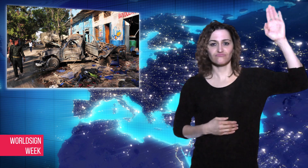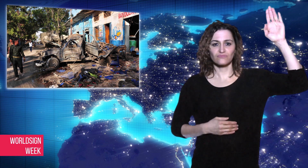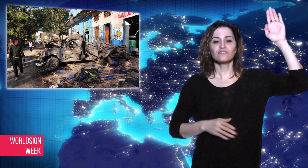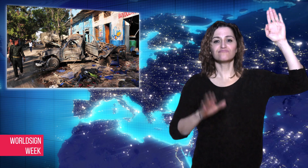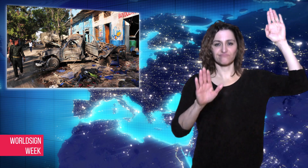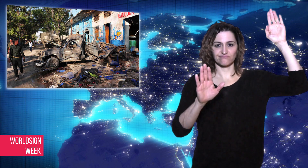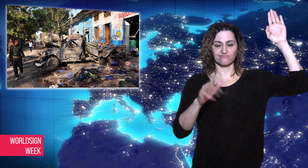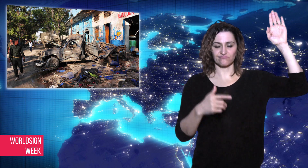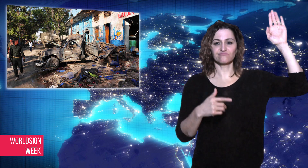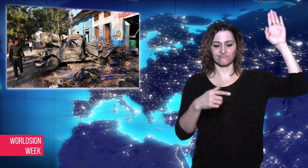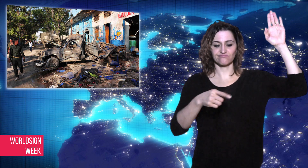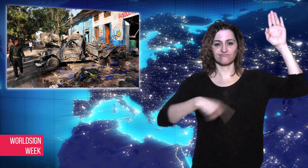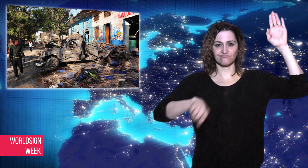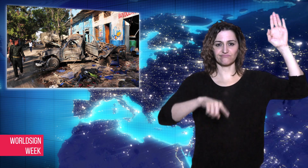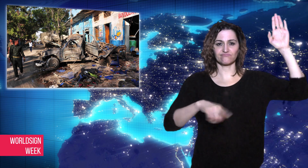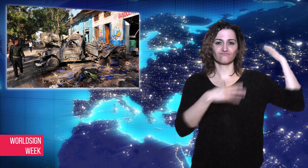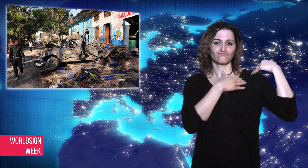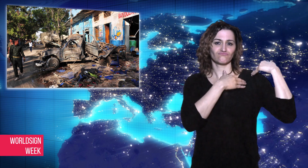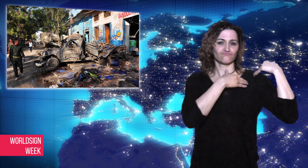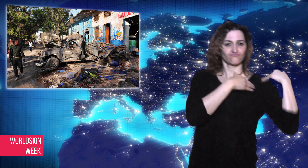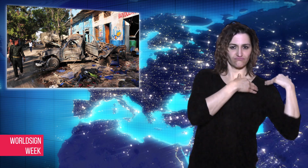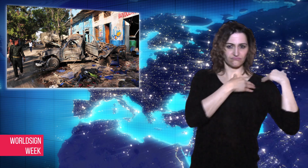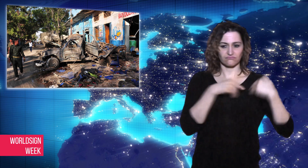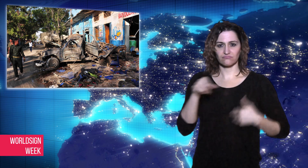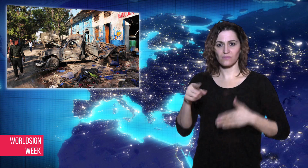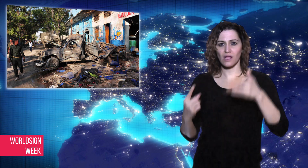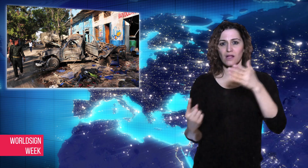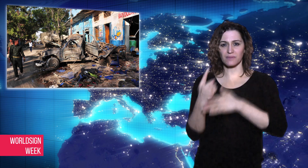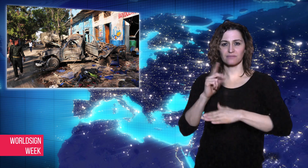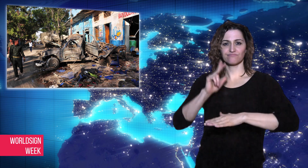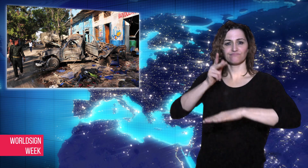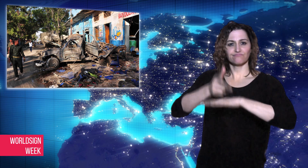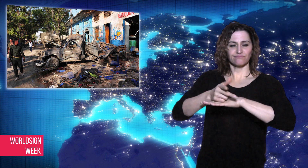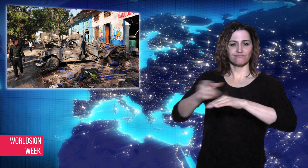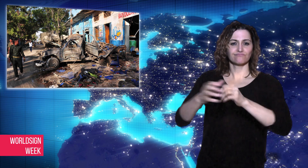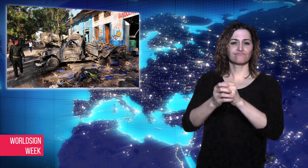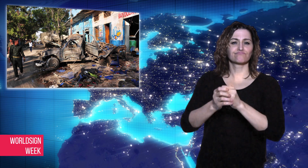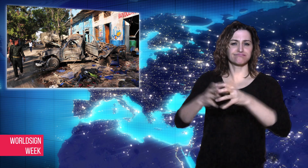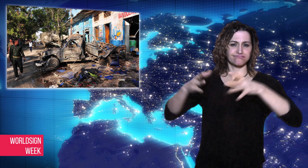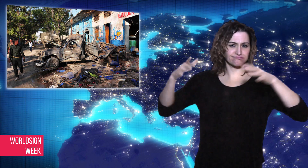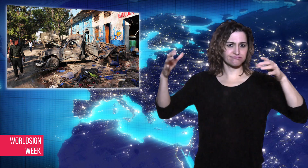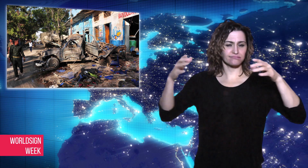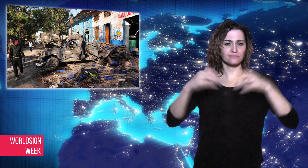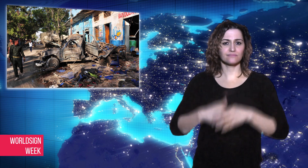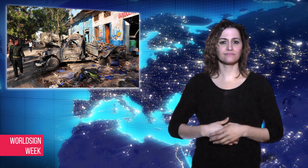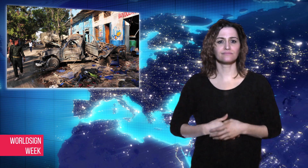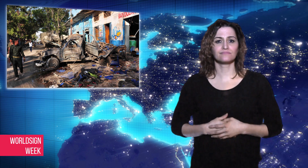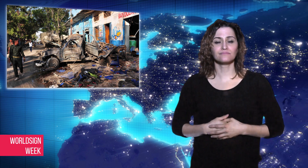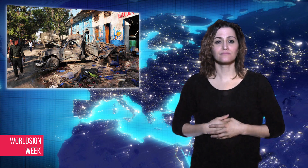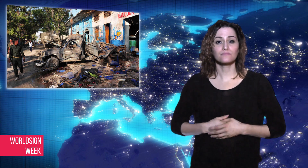for the attack. Somali president,